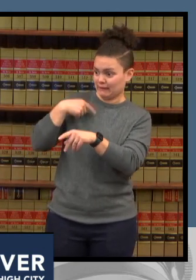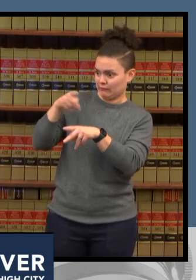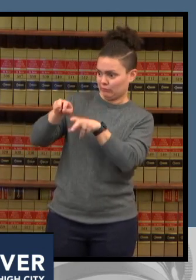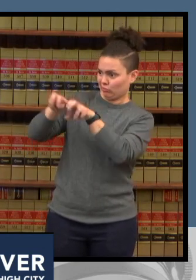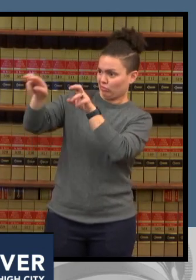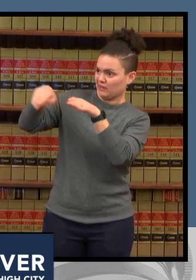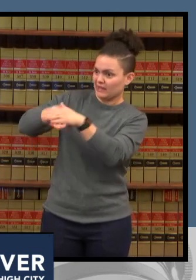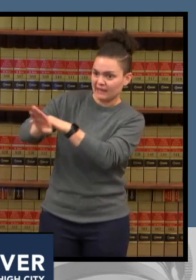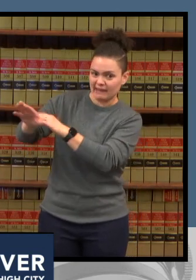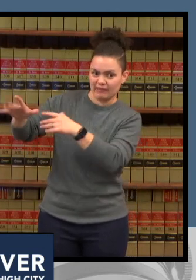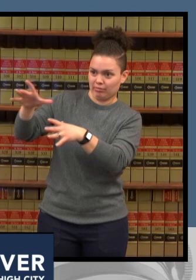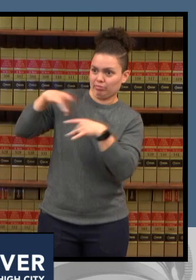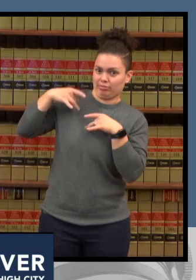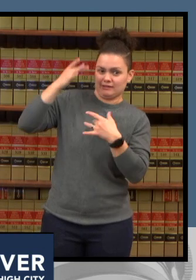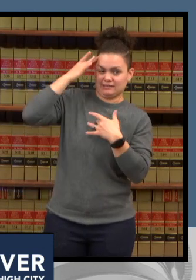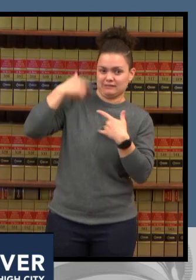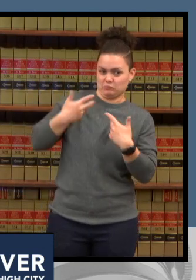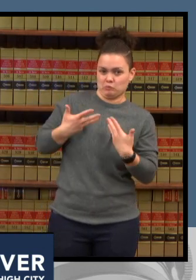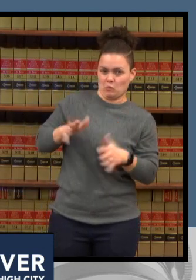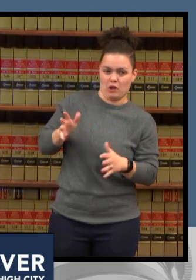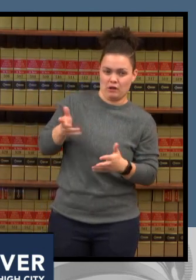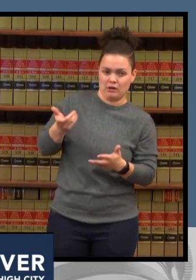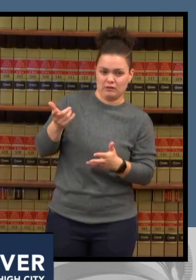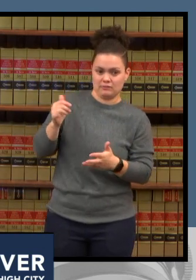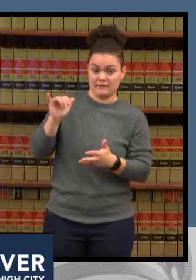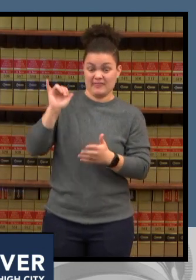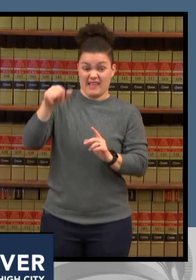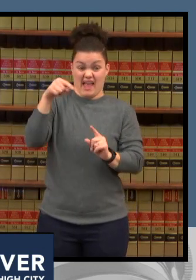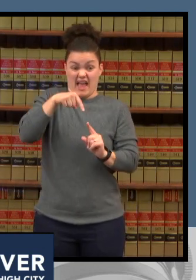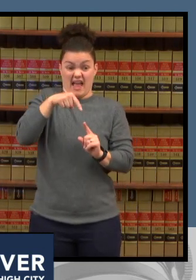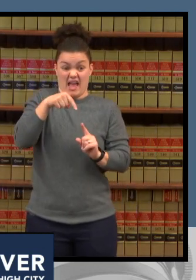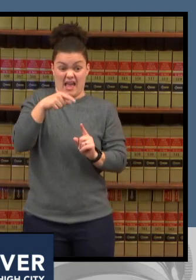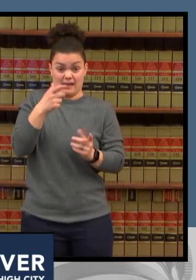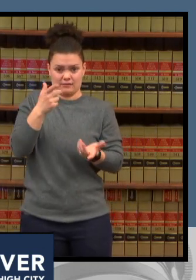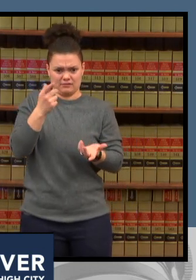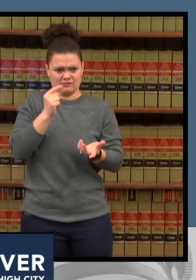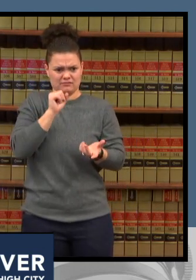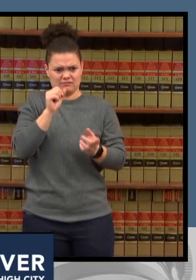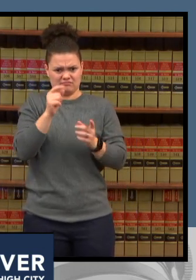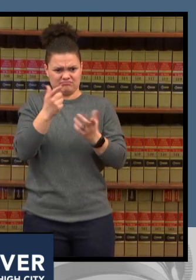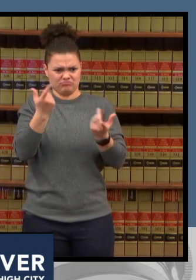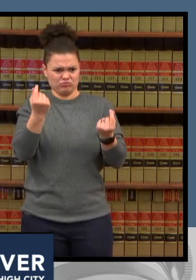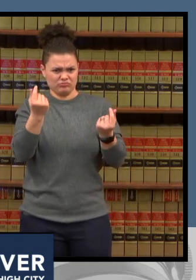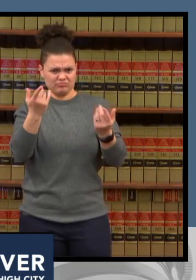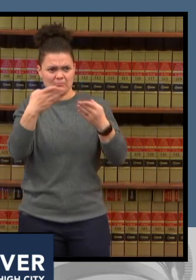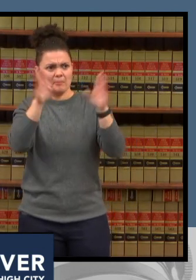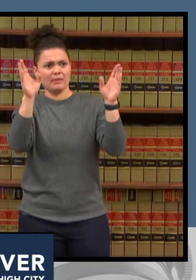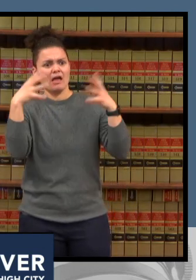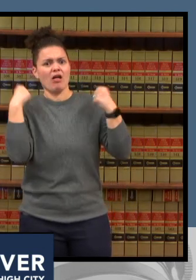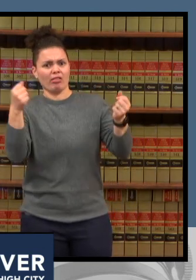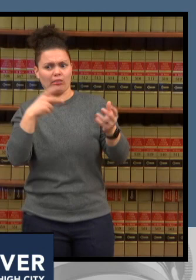as serious a threat to the public overall public health oh it does it it absolutely does we don't